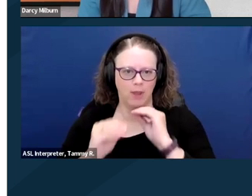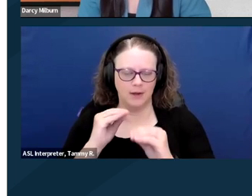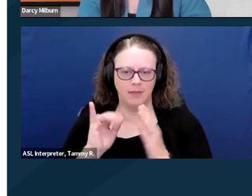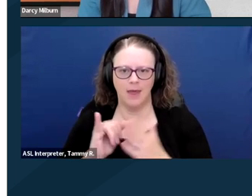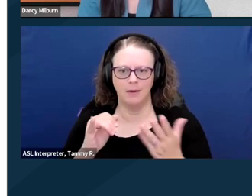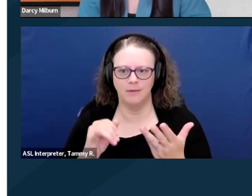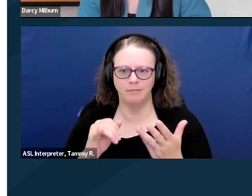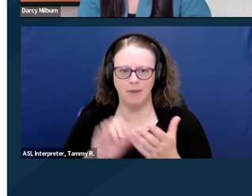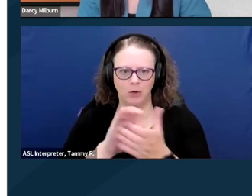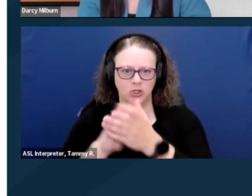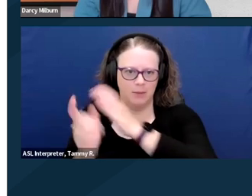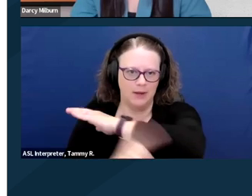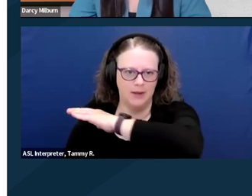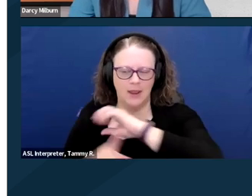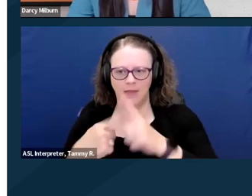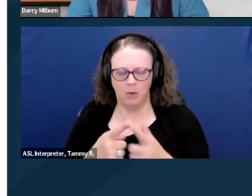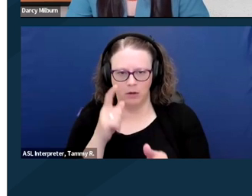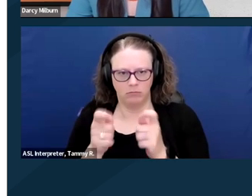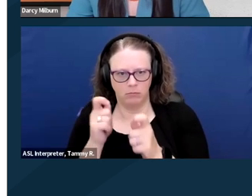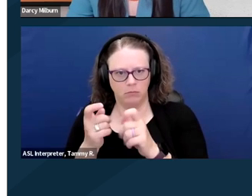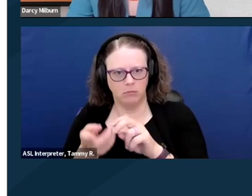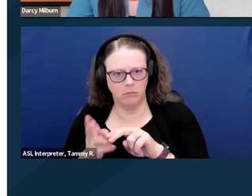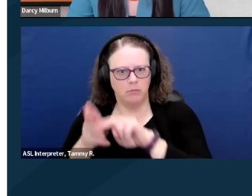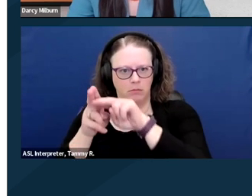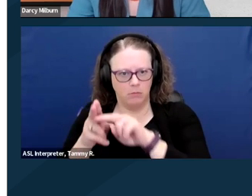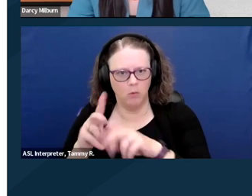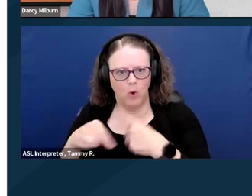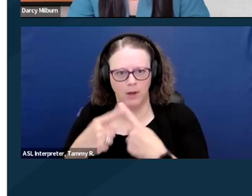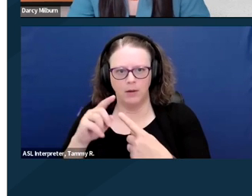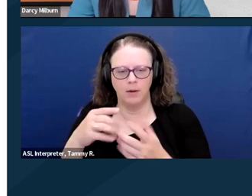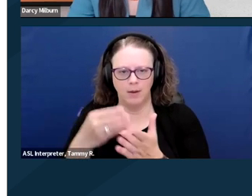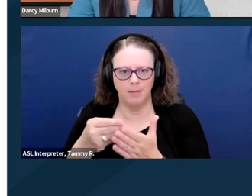for inflation going forward. And there are more than 400 businesses,